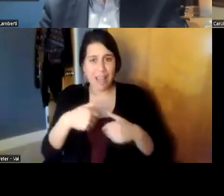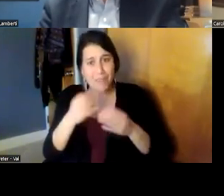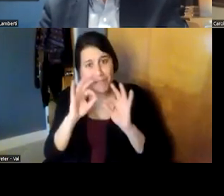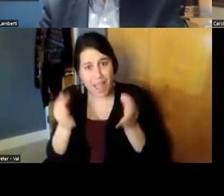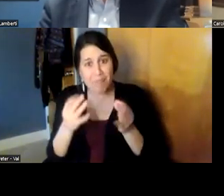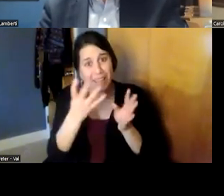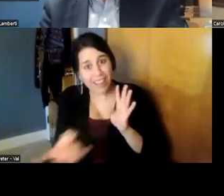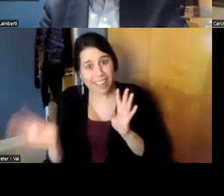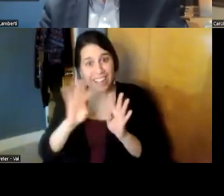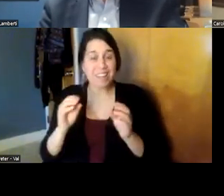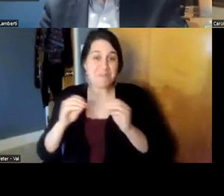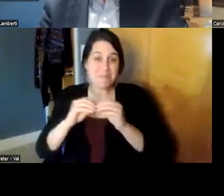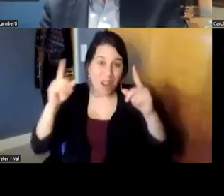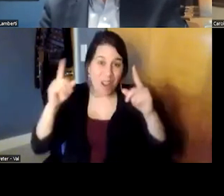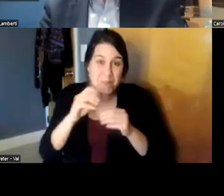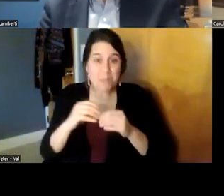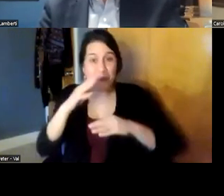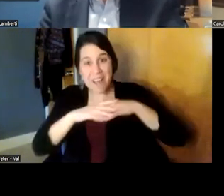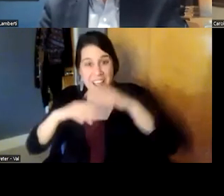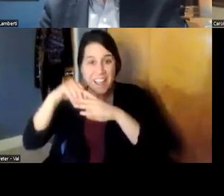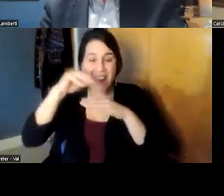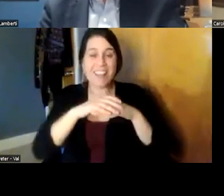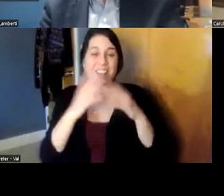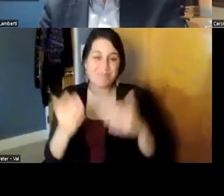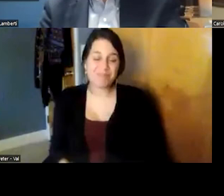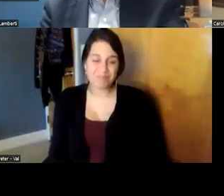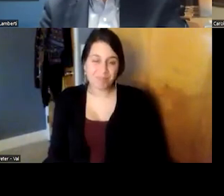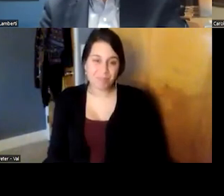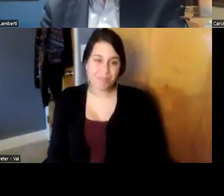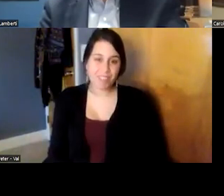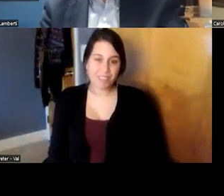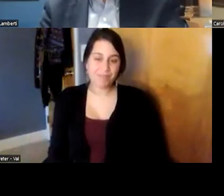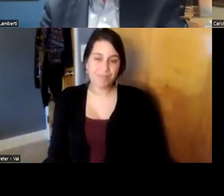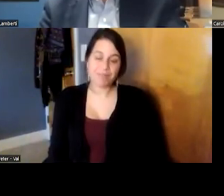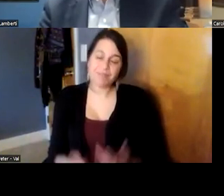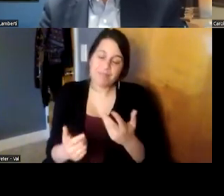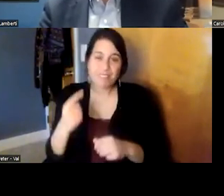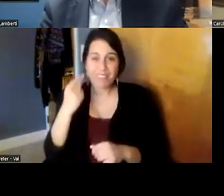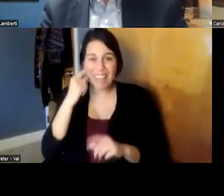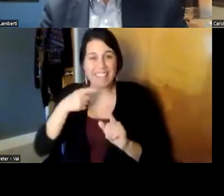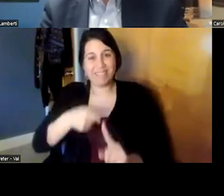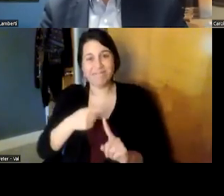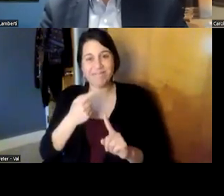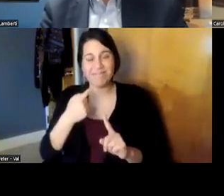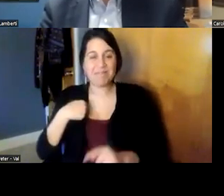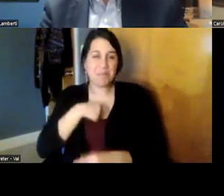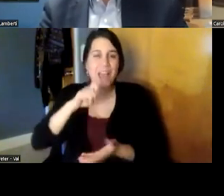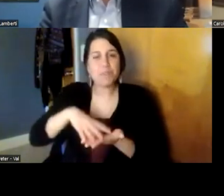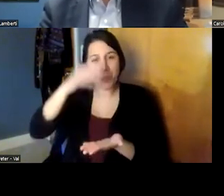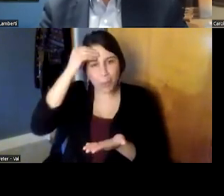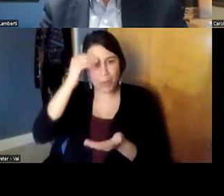complicates the whole uh paradigm more so i think it's about us learning how to speak i sometimes